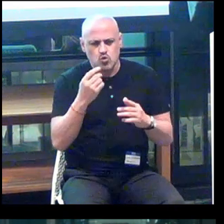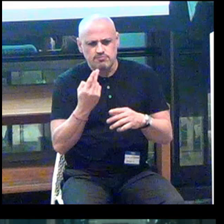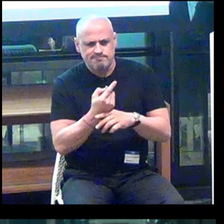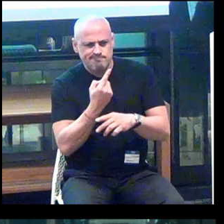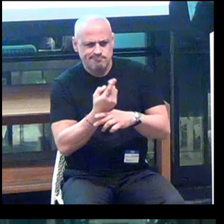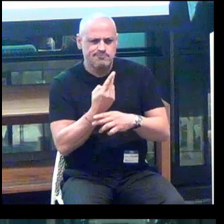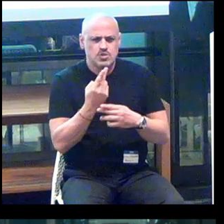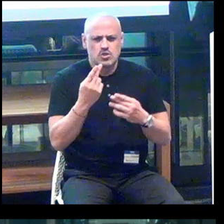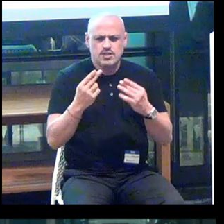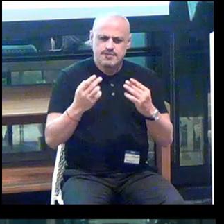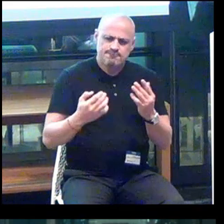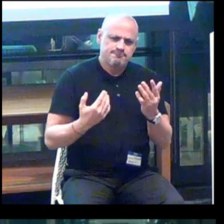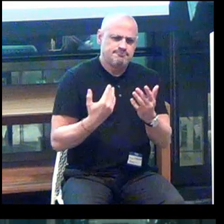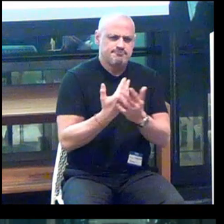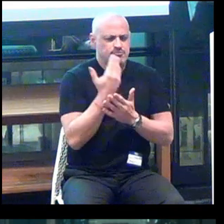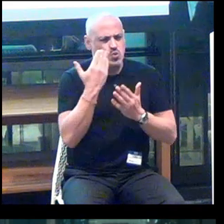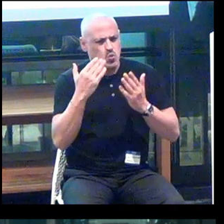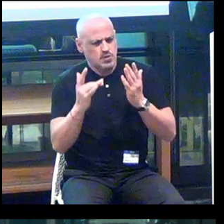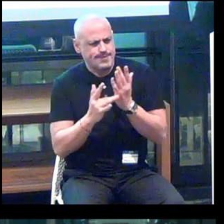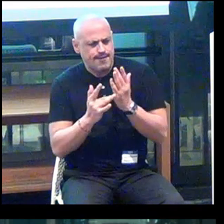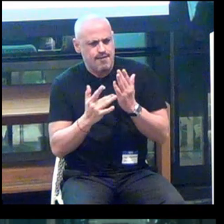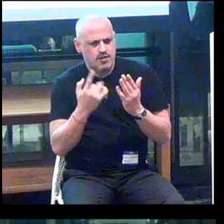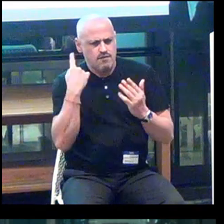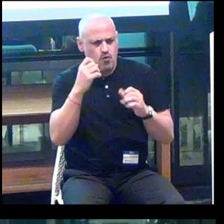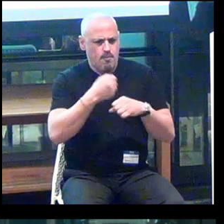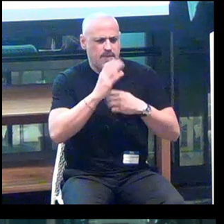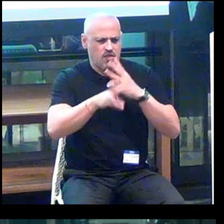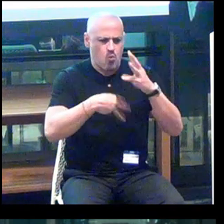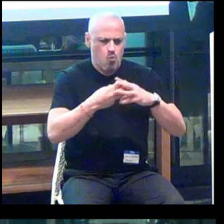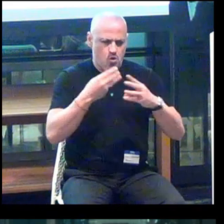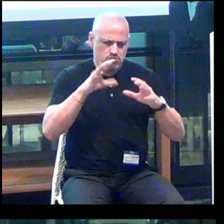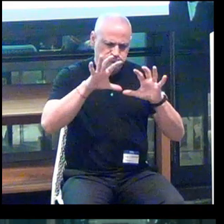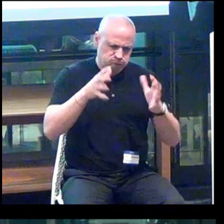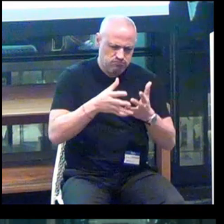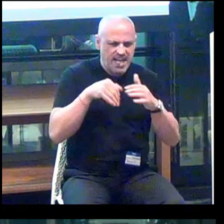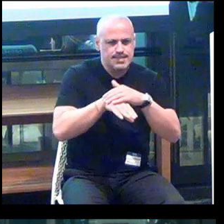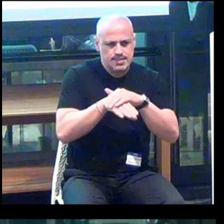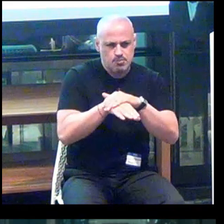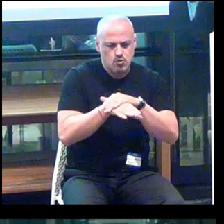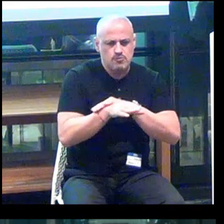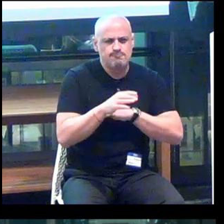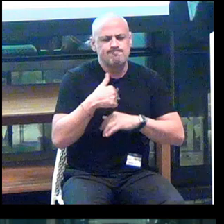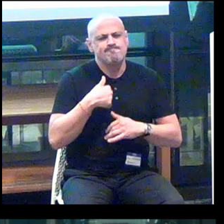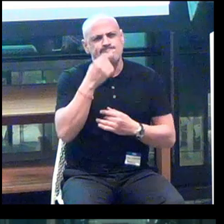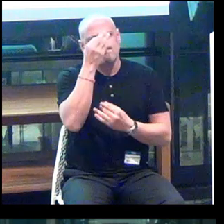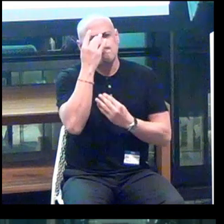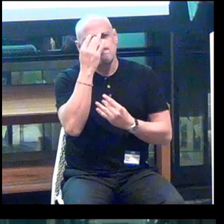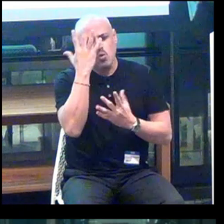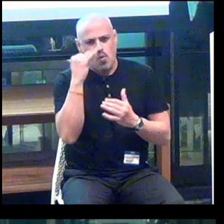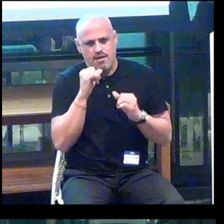edge technologies to make the world accessible. So I thought... Let's build it!